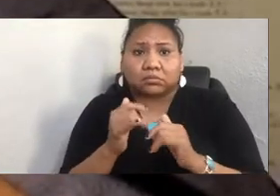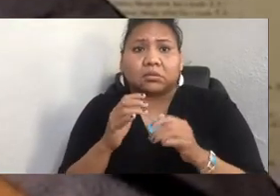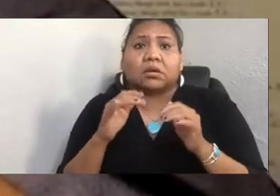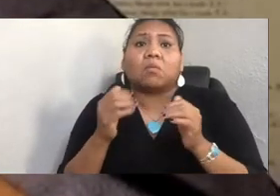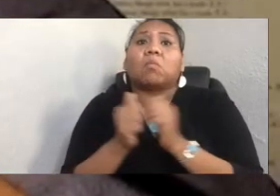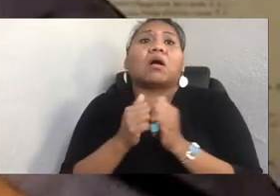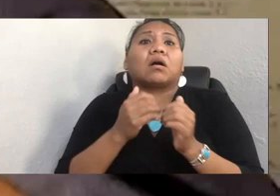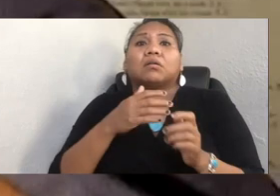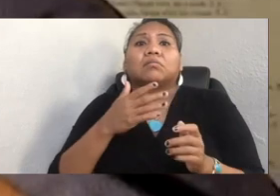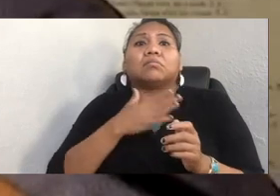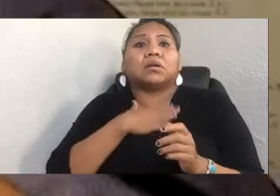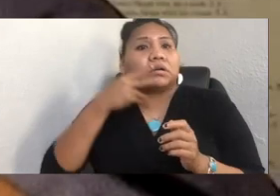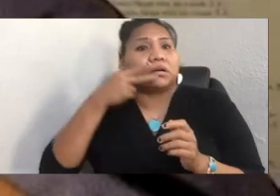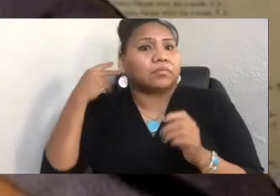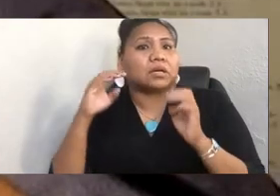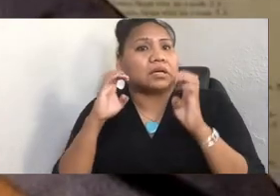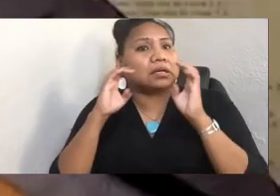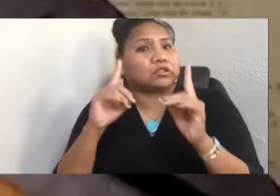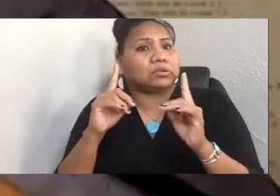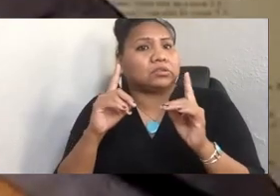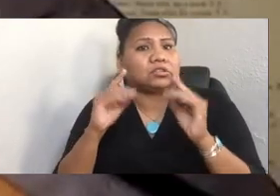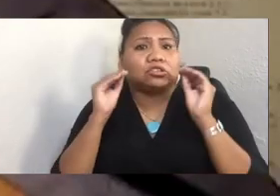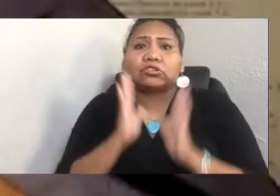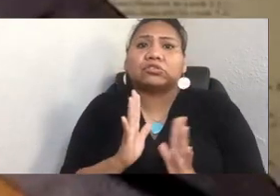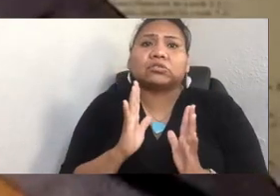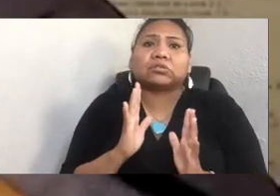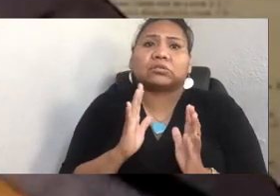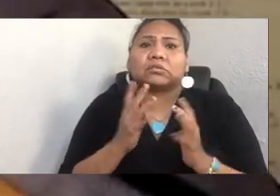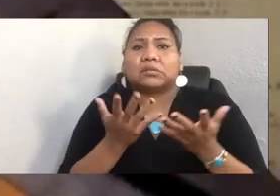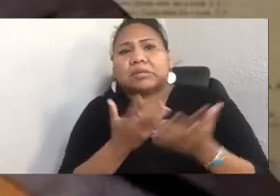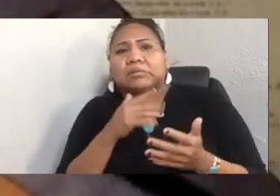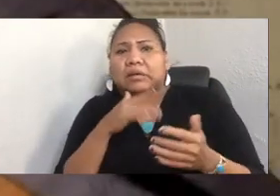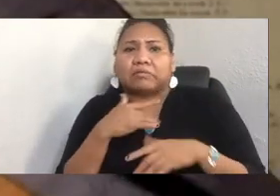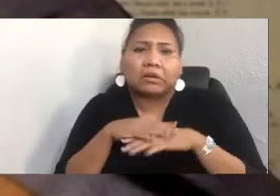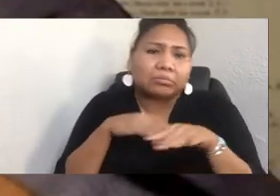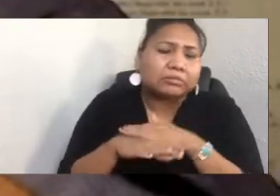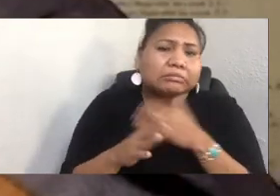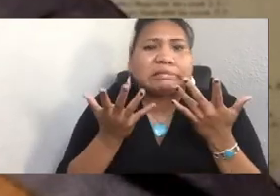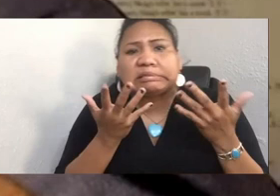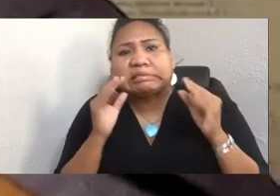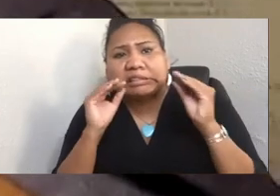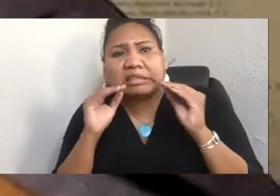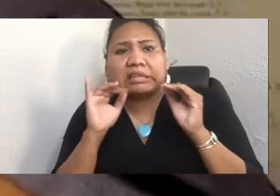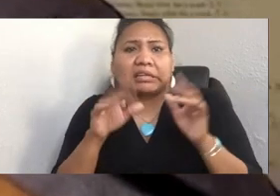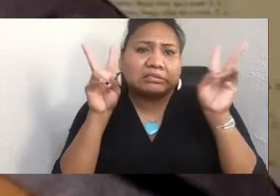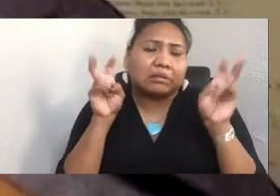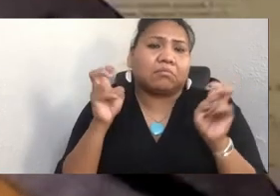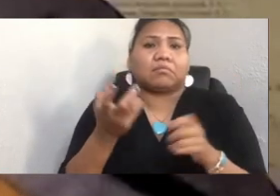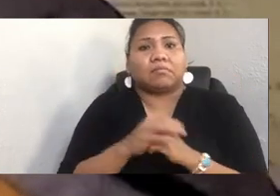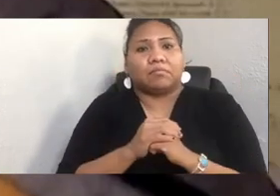that they feel uncomfortable teaching about this topic. And I also say something similar.